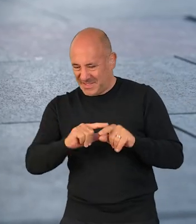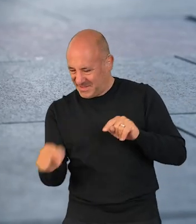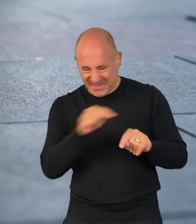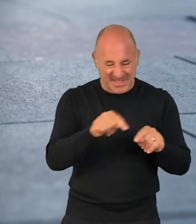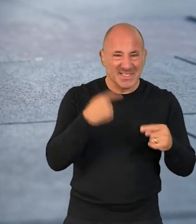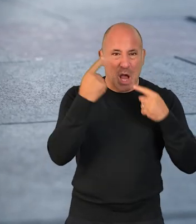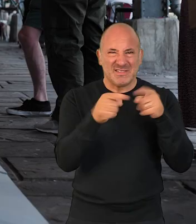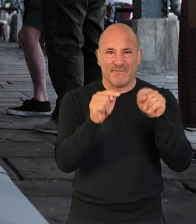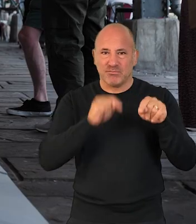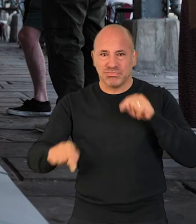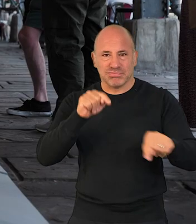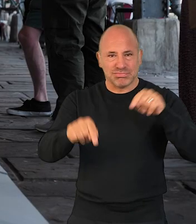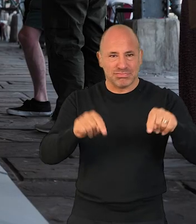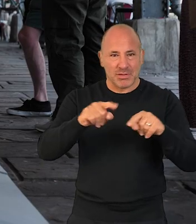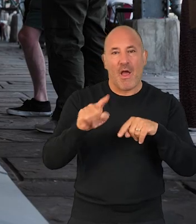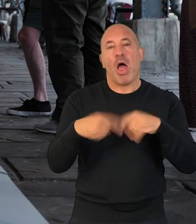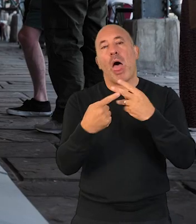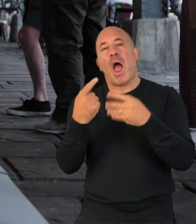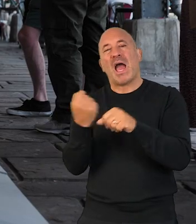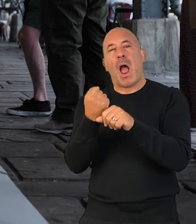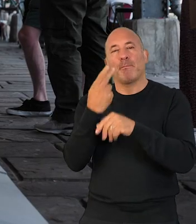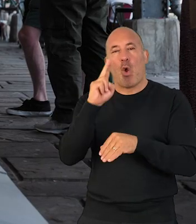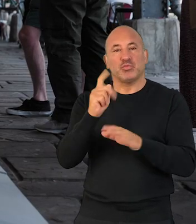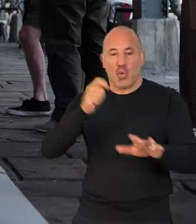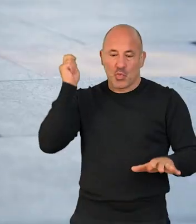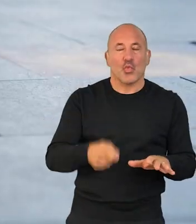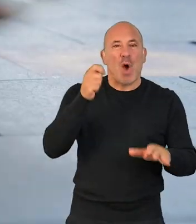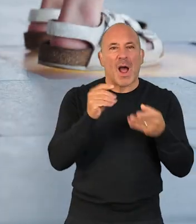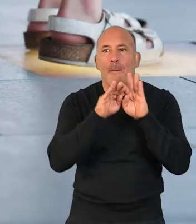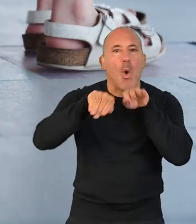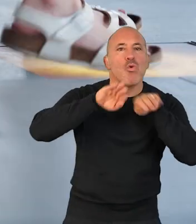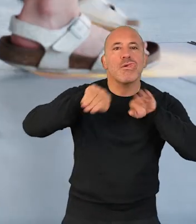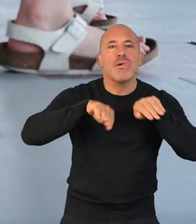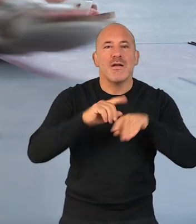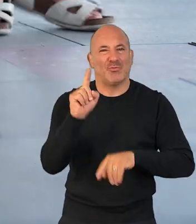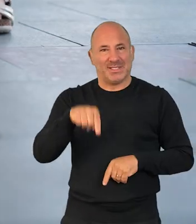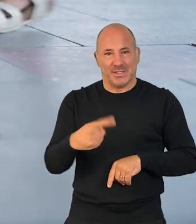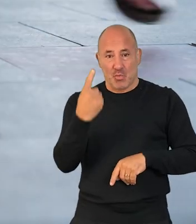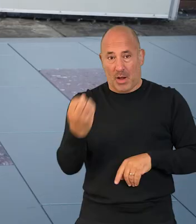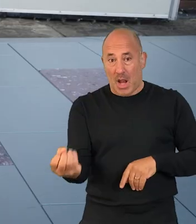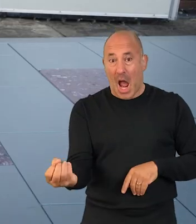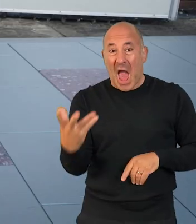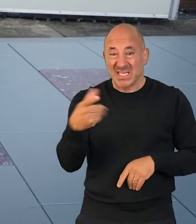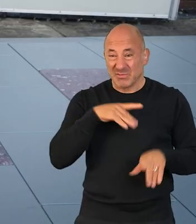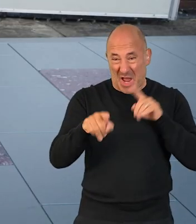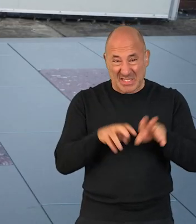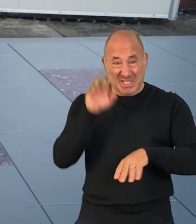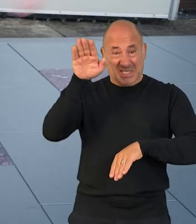and we have different sounds for each of the pixels. And then we have another game mode called Whack-A-Mole. So one pixel will light up and you have to try